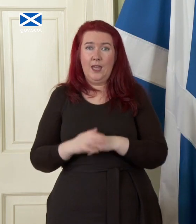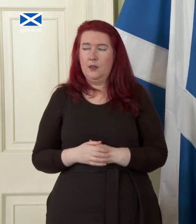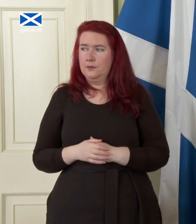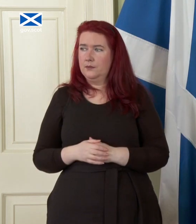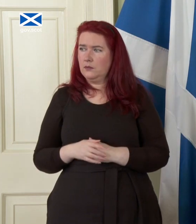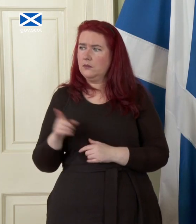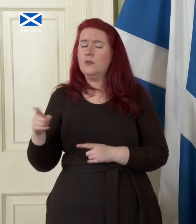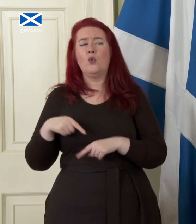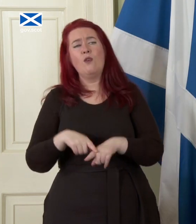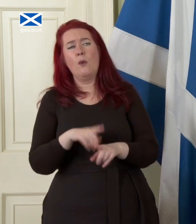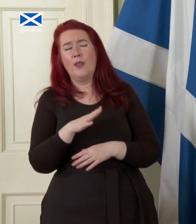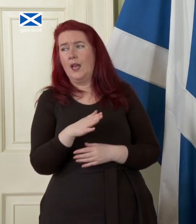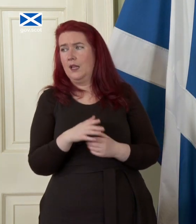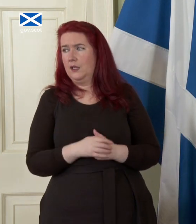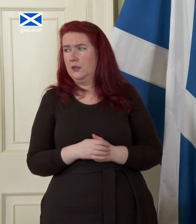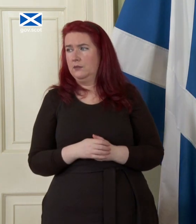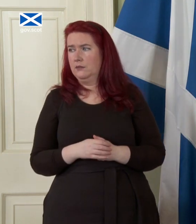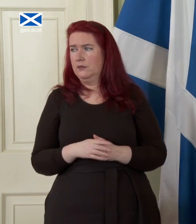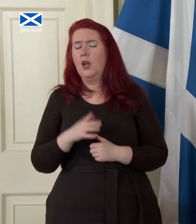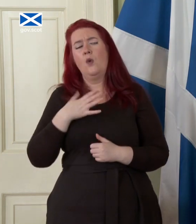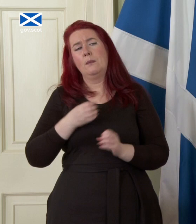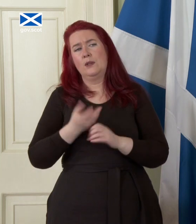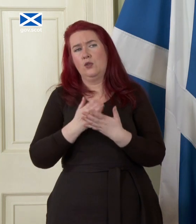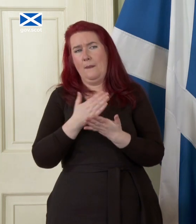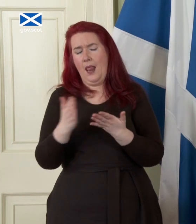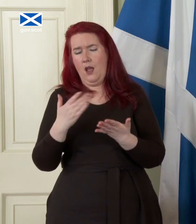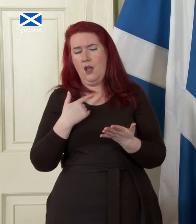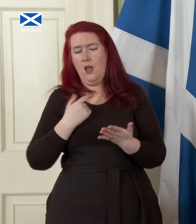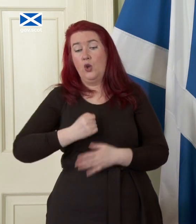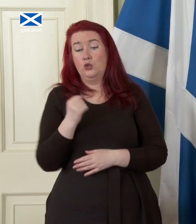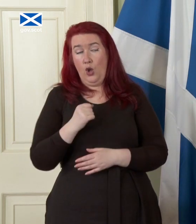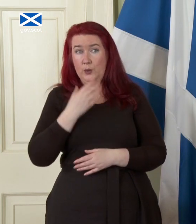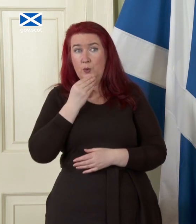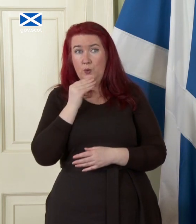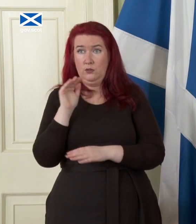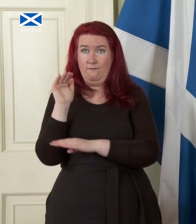Sorry, just to follow up on that. just so I'm clear if Scotland was using a foreign country's